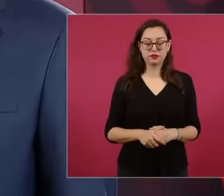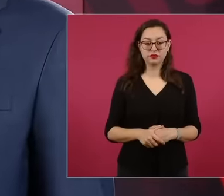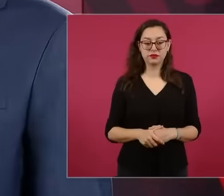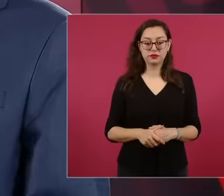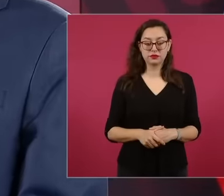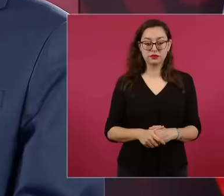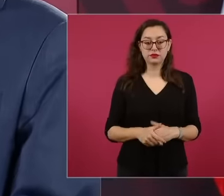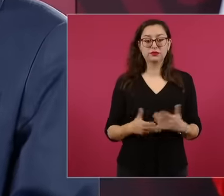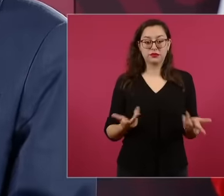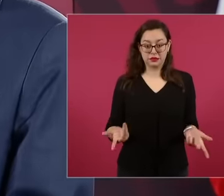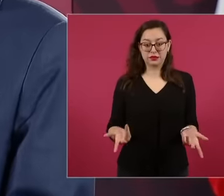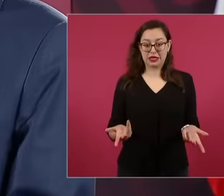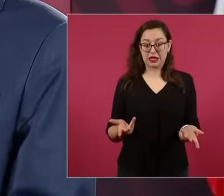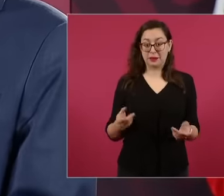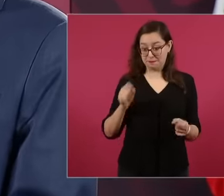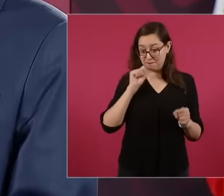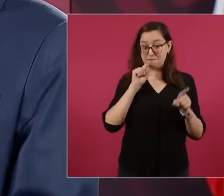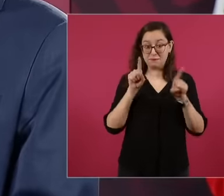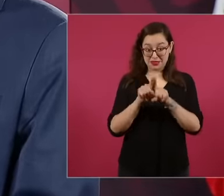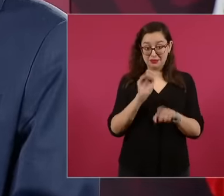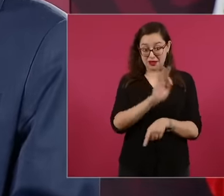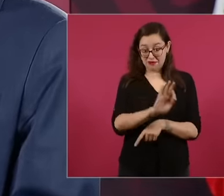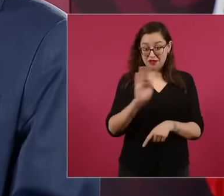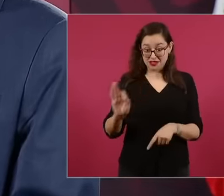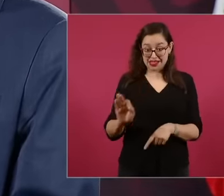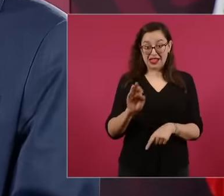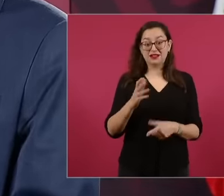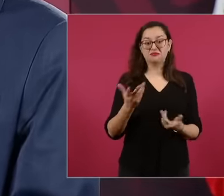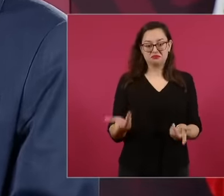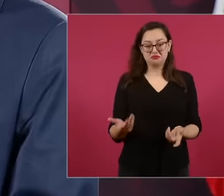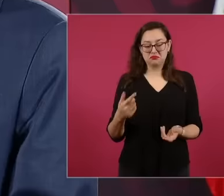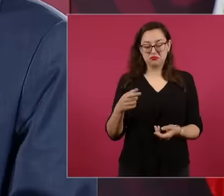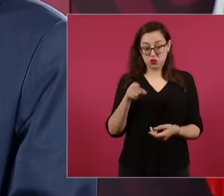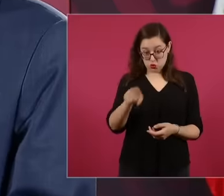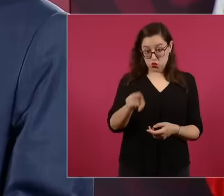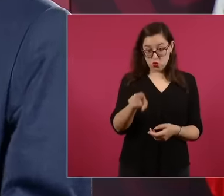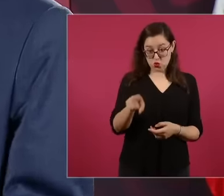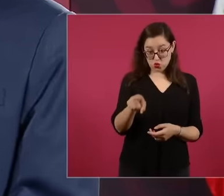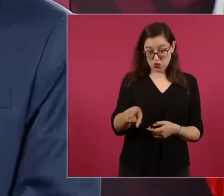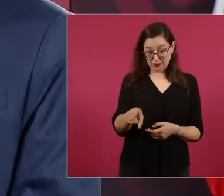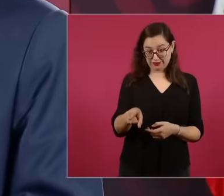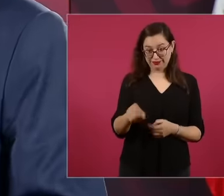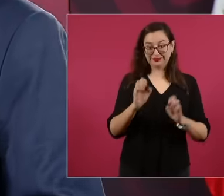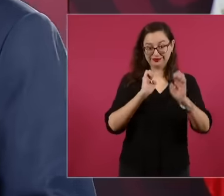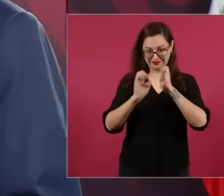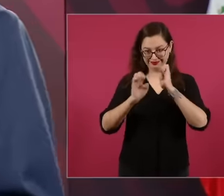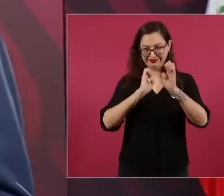with you and you, as always,